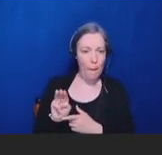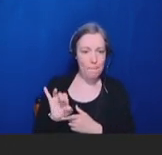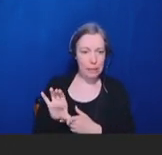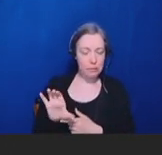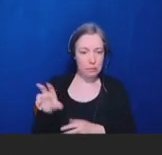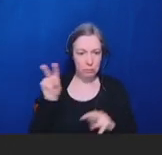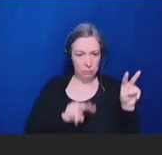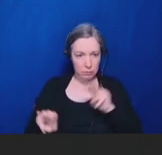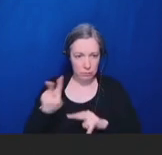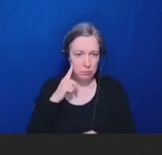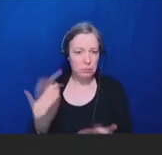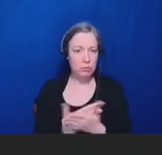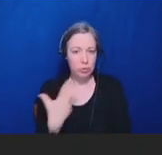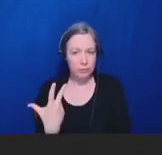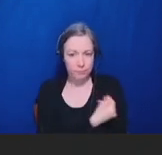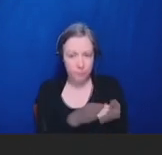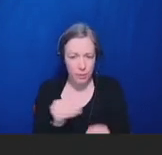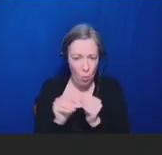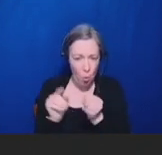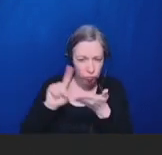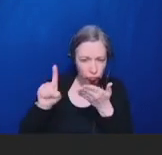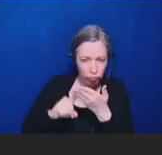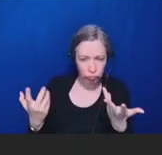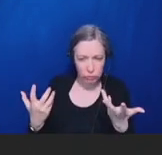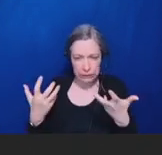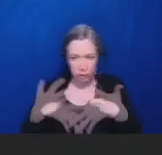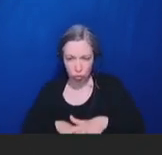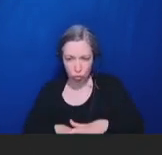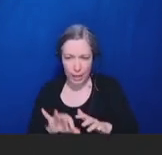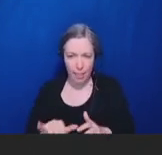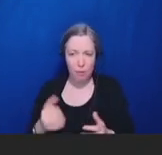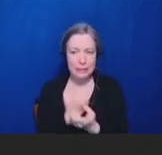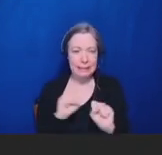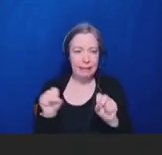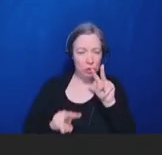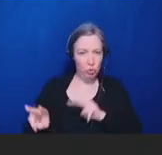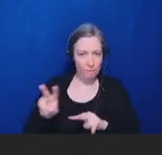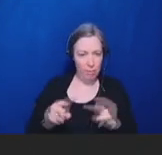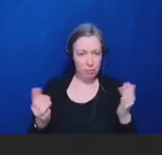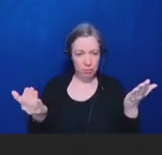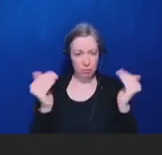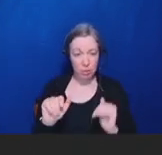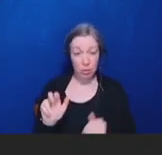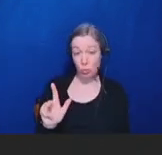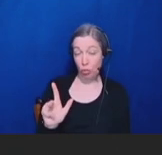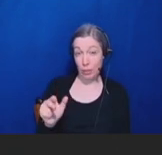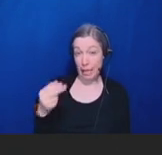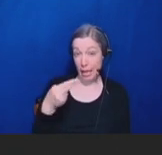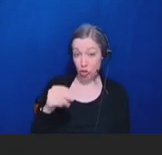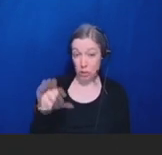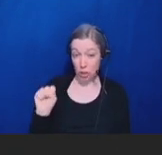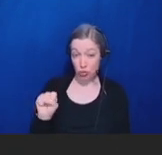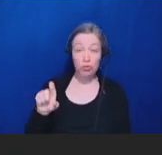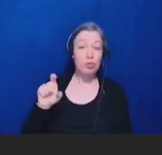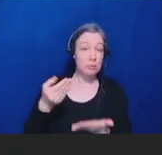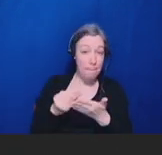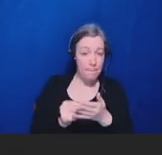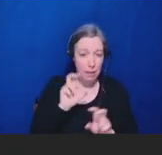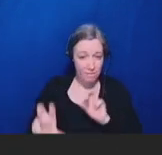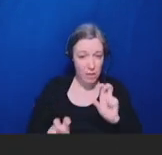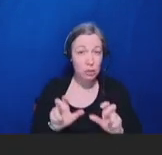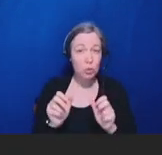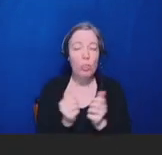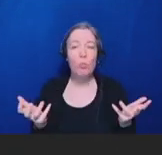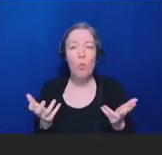Twenty-three, HHS should invest in new methodologies, including -- these are new methodologies for